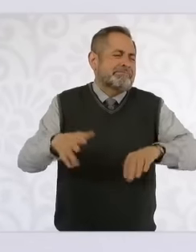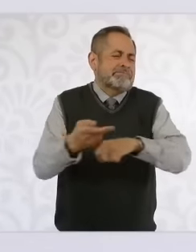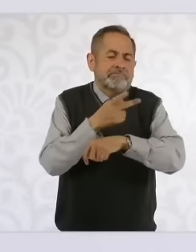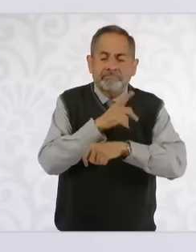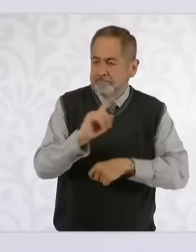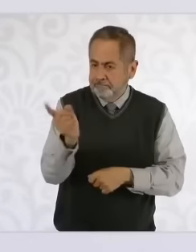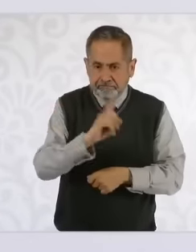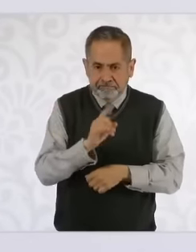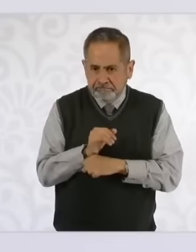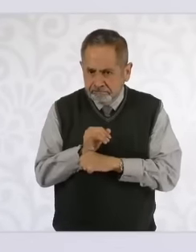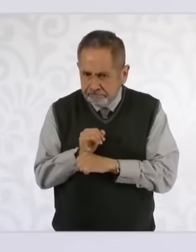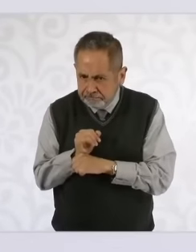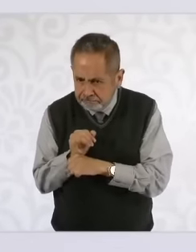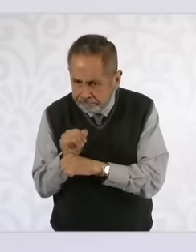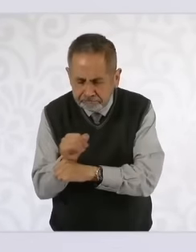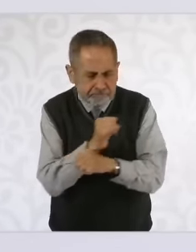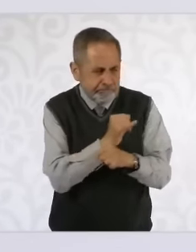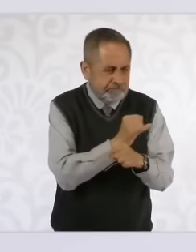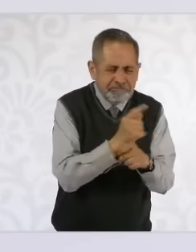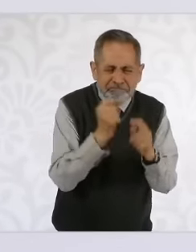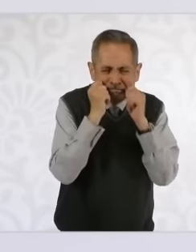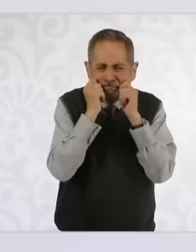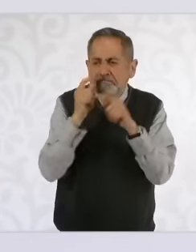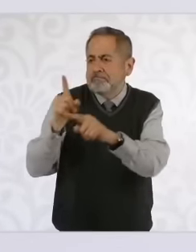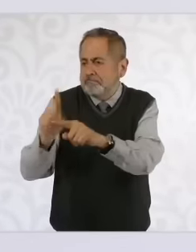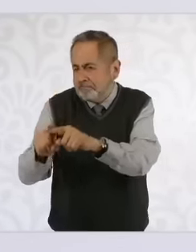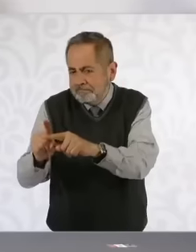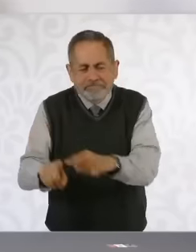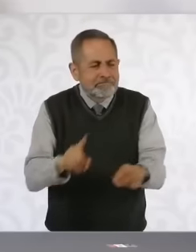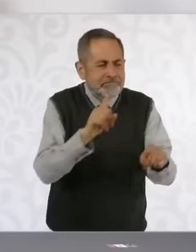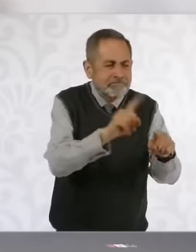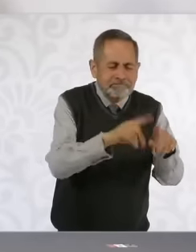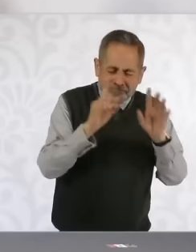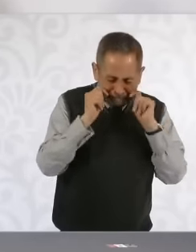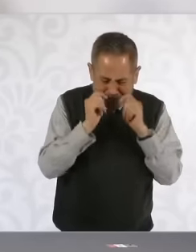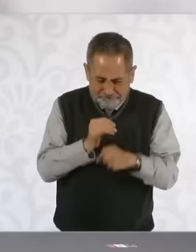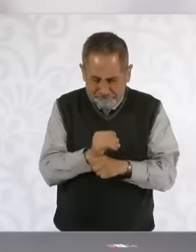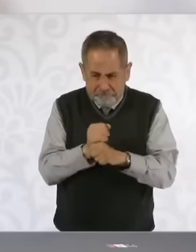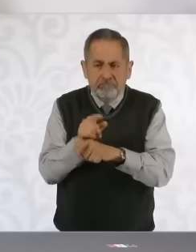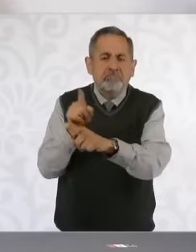regardless of the investigation that the army has the obligation to carry out for